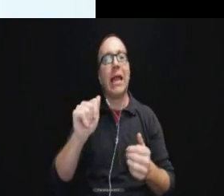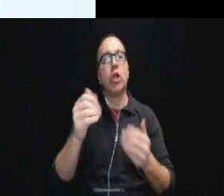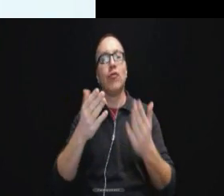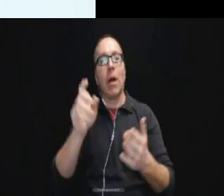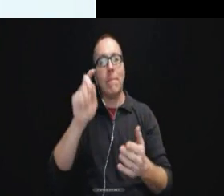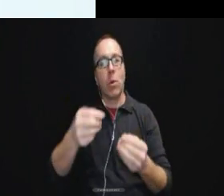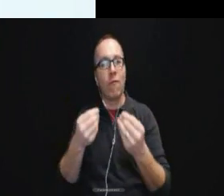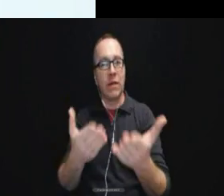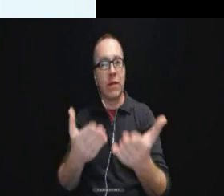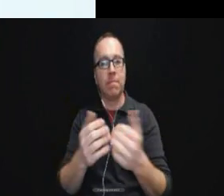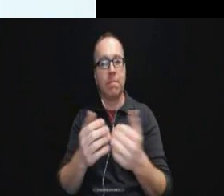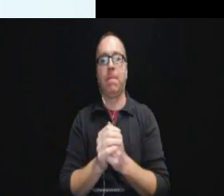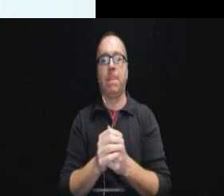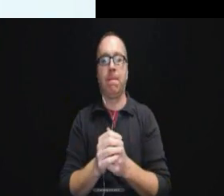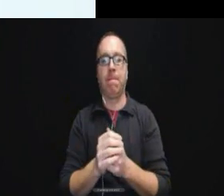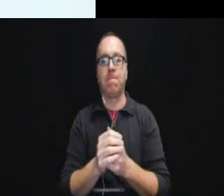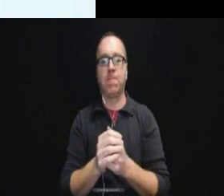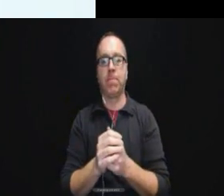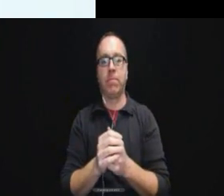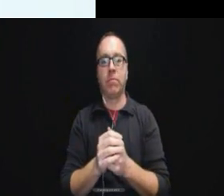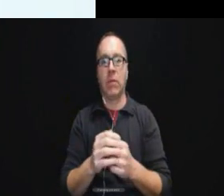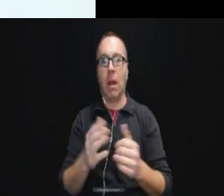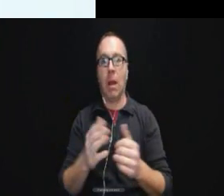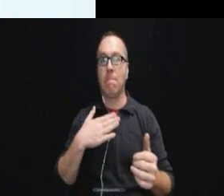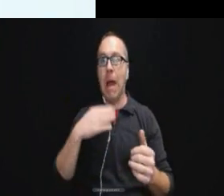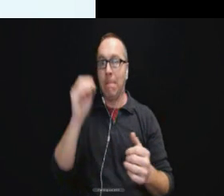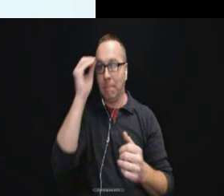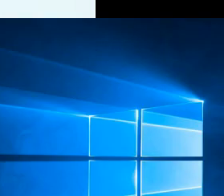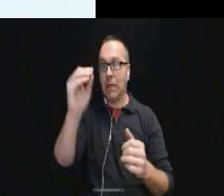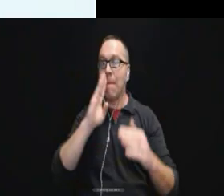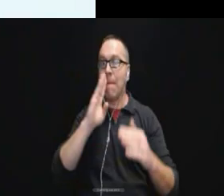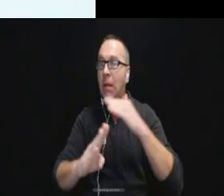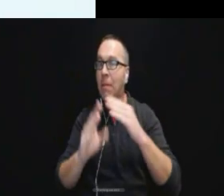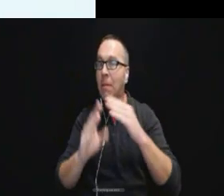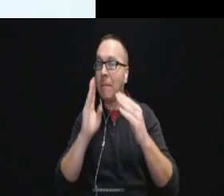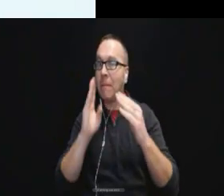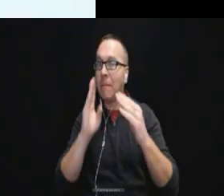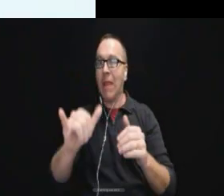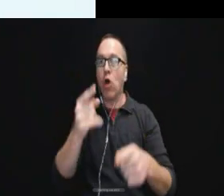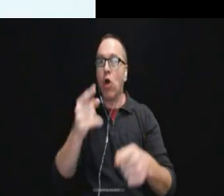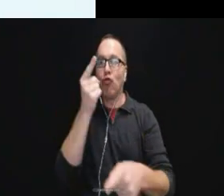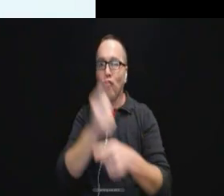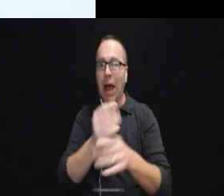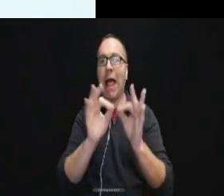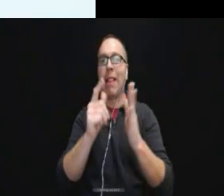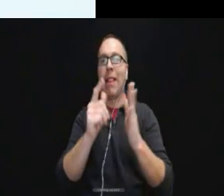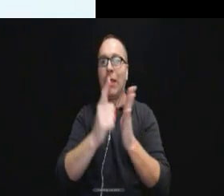In my humble opinion that's the correct legal interpretation and it is also again the one